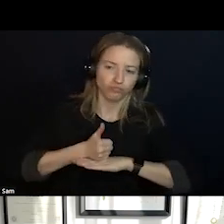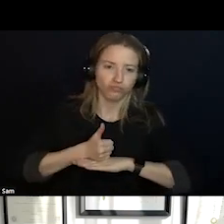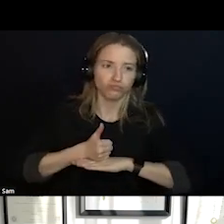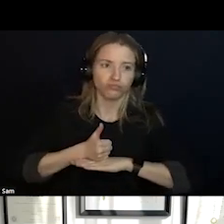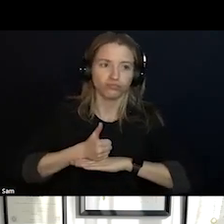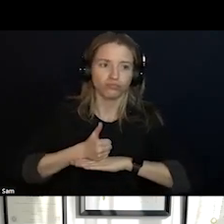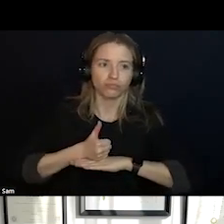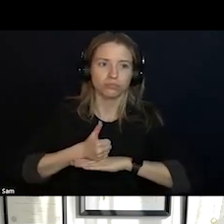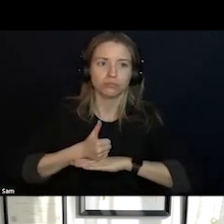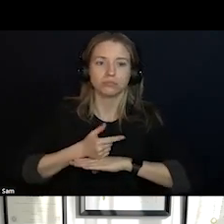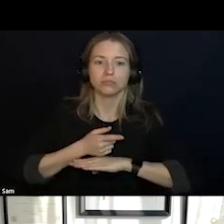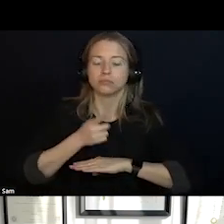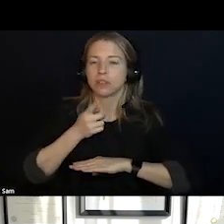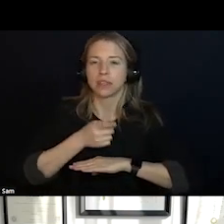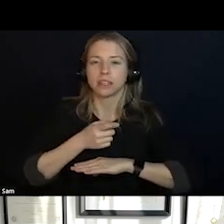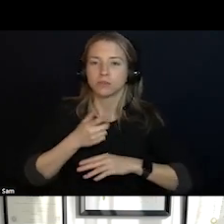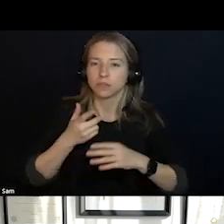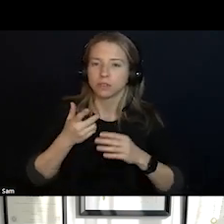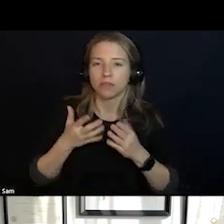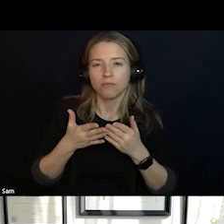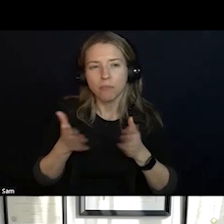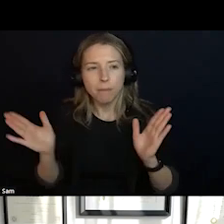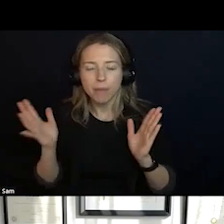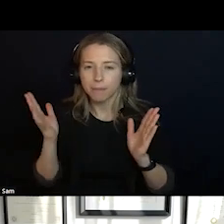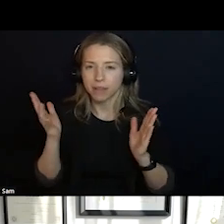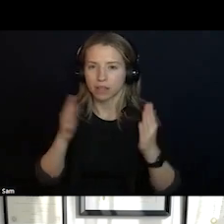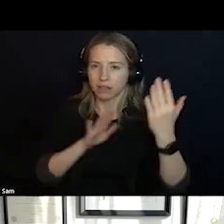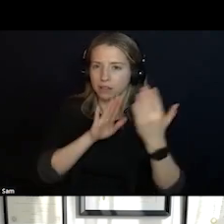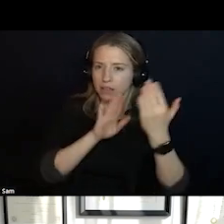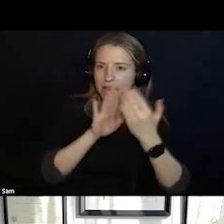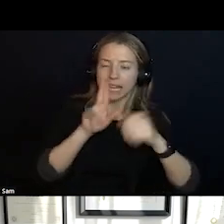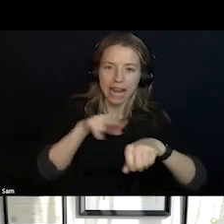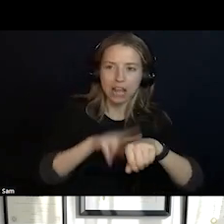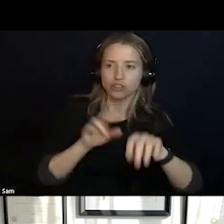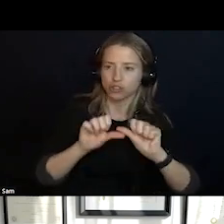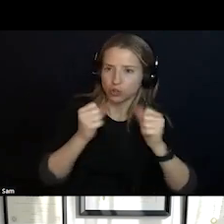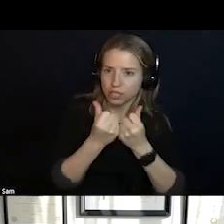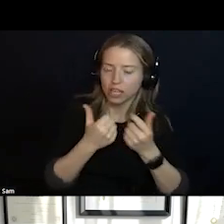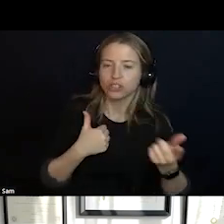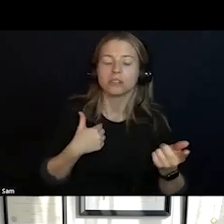A POSSIBLE ASSOCIATION TO REALLY CONTINUE A LOT OF THE WORK OF DISTRIBUTING BEST